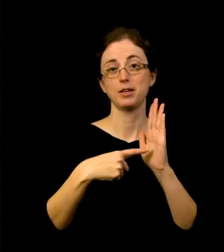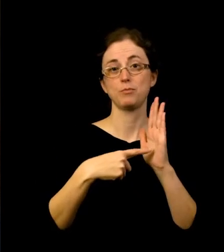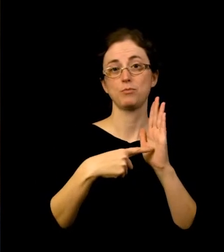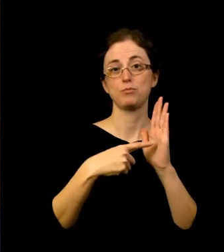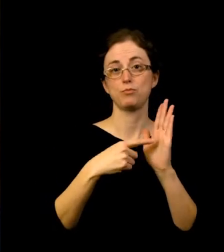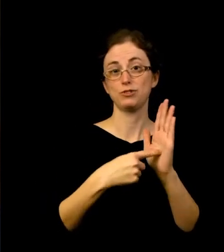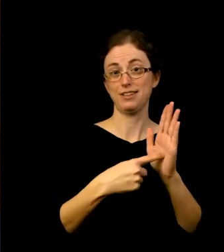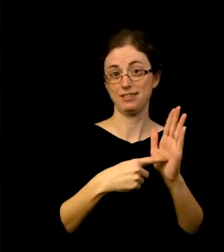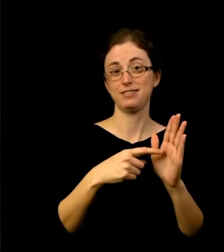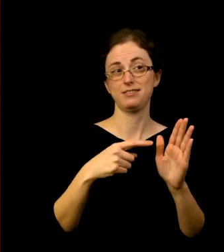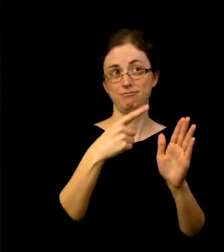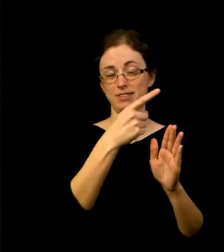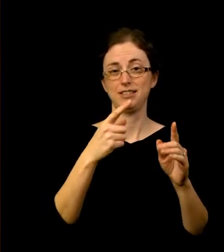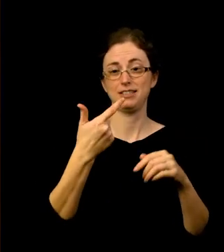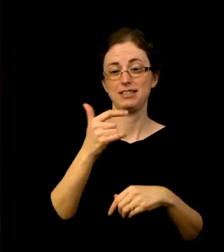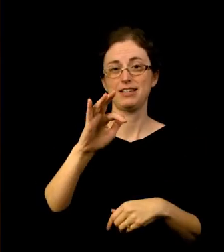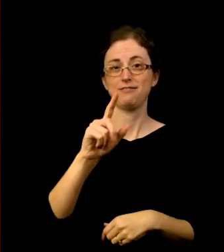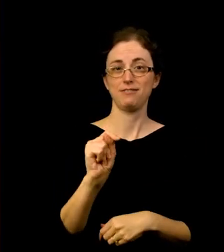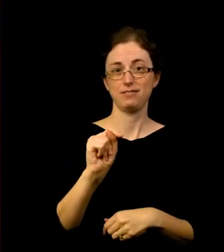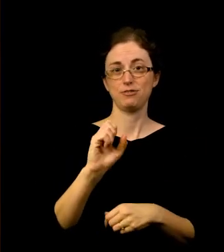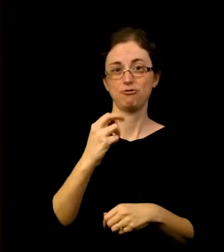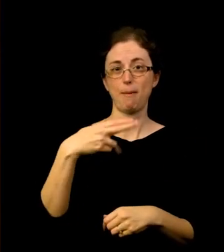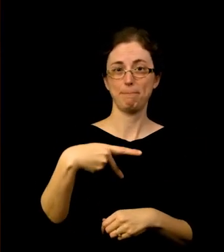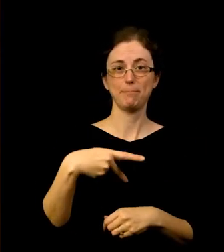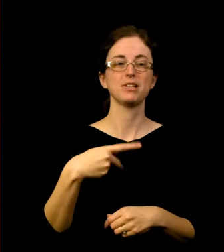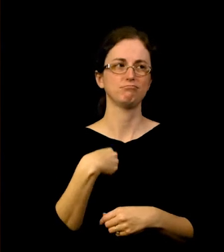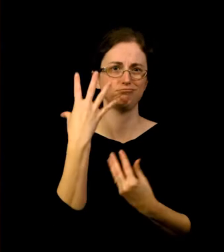They hung from the window and turned into a really beautiful student art exhibition